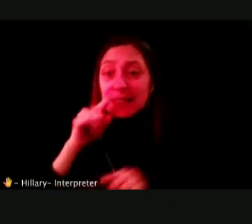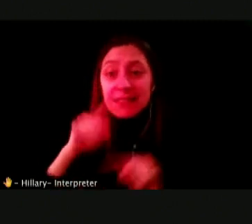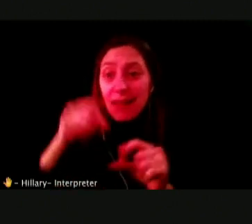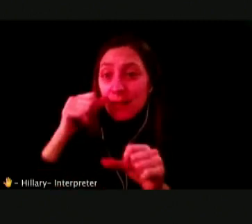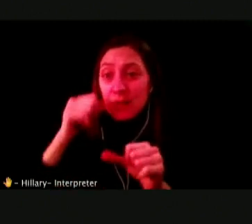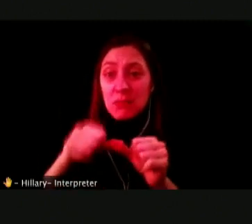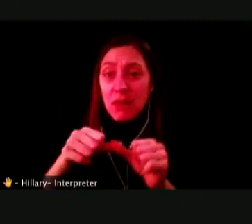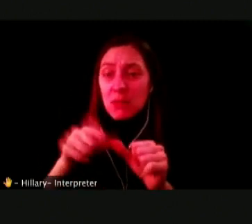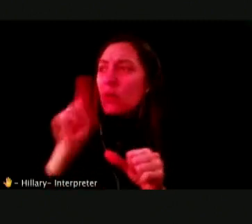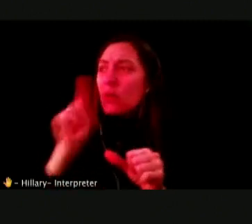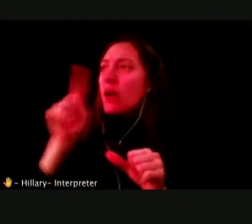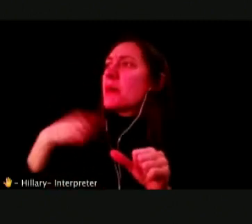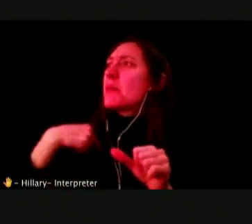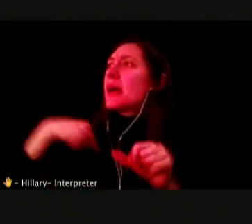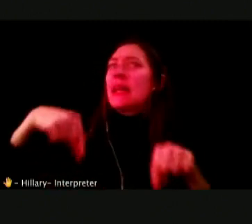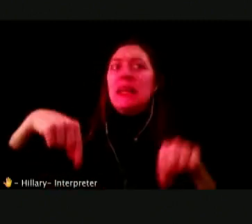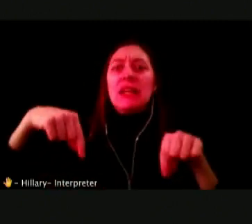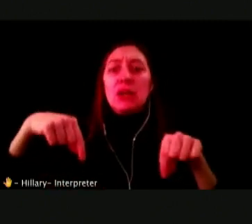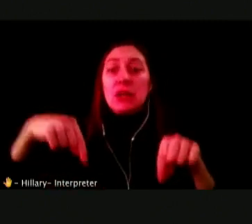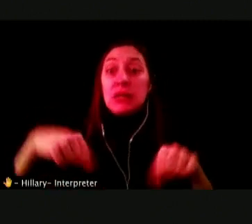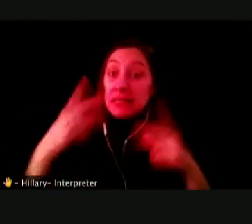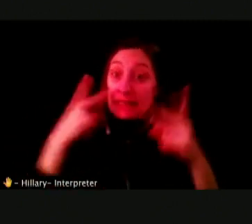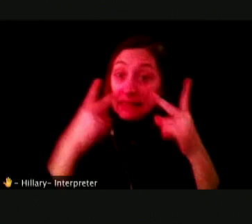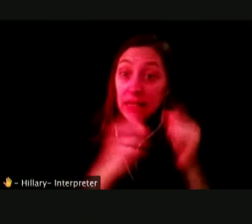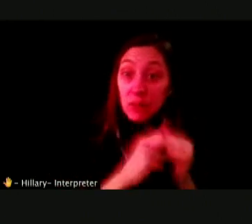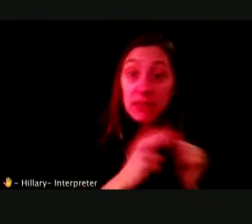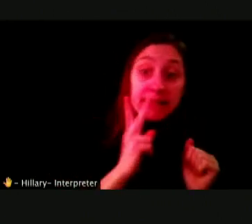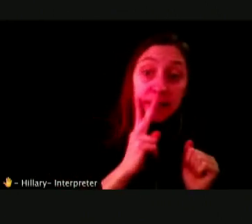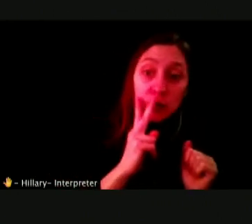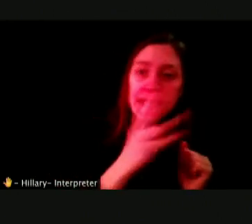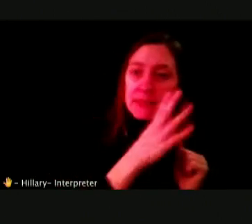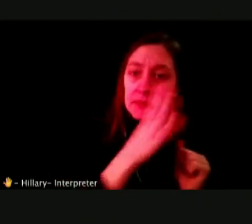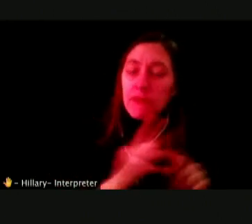WE HAVE NEVER SEEN THIS INSTANCE, BUT NOW WE ARE INCREASING.